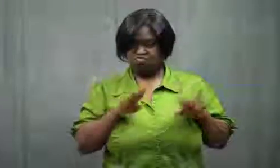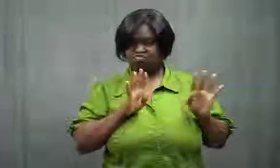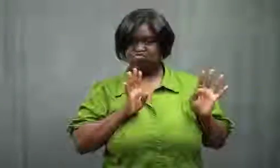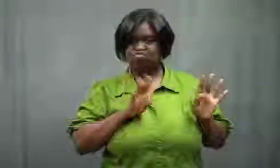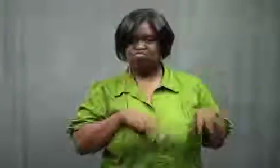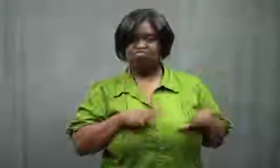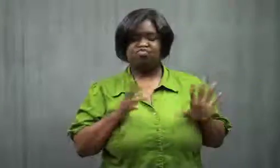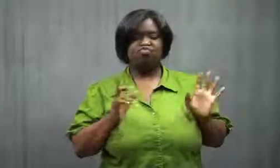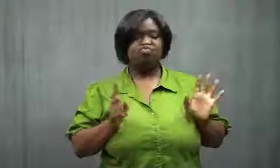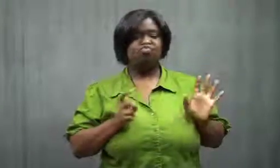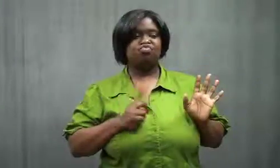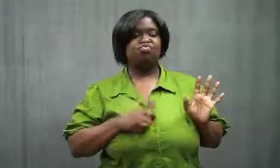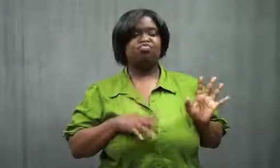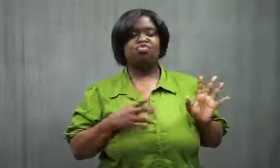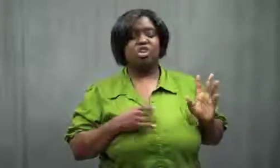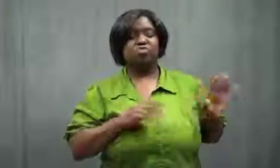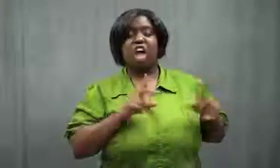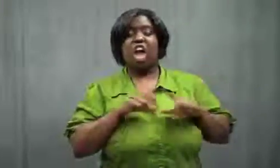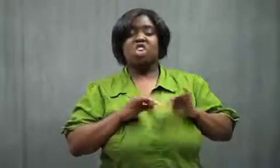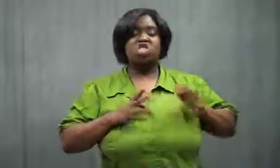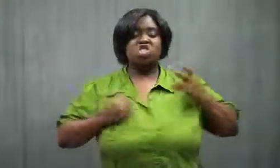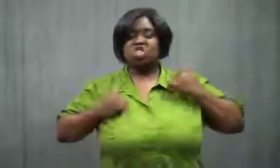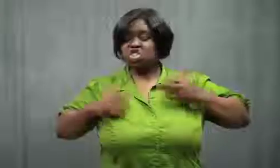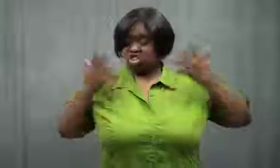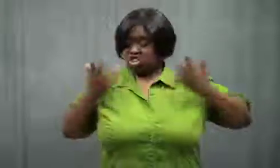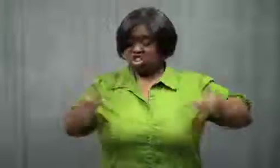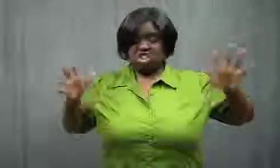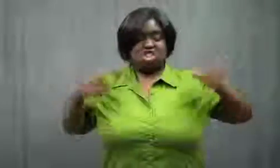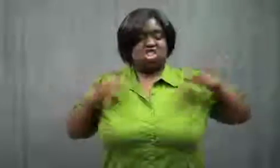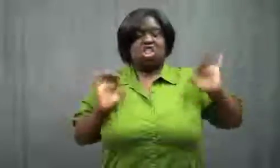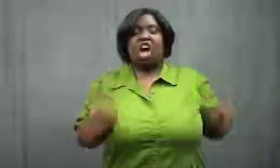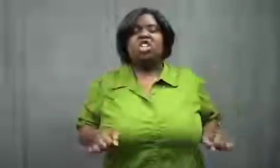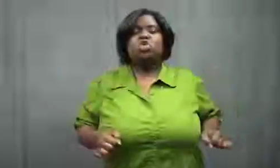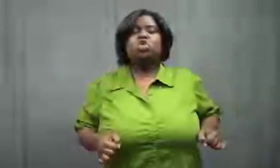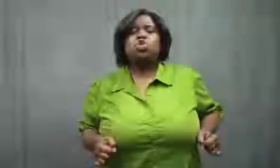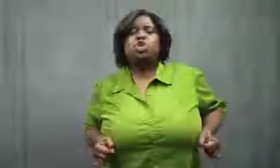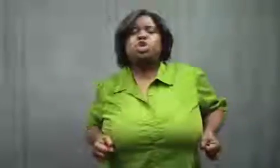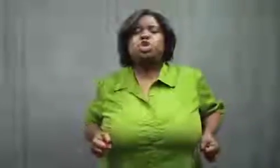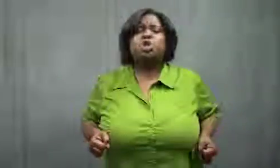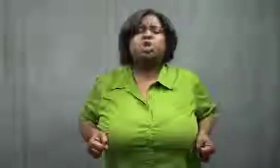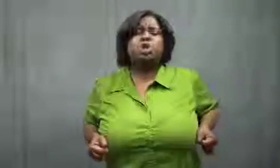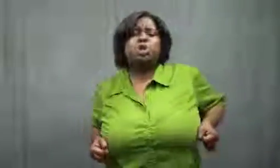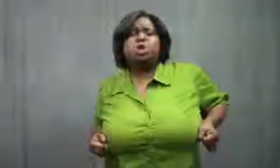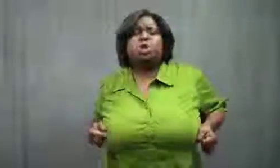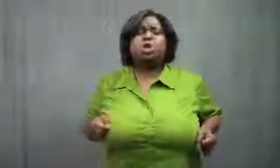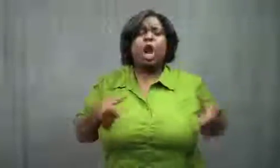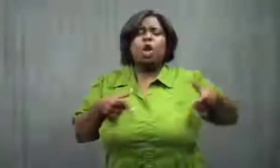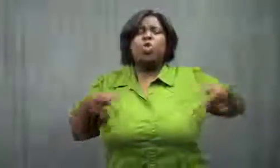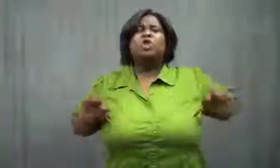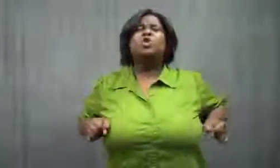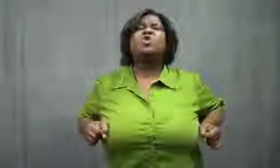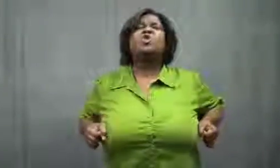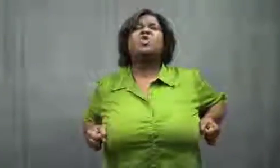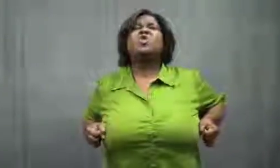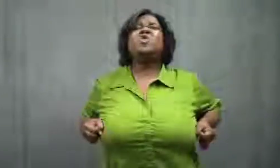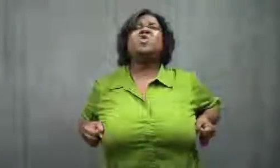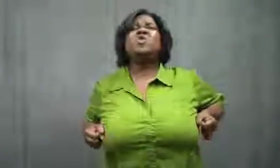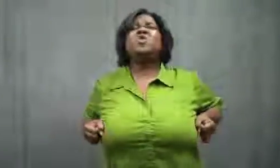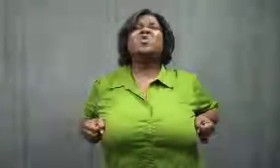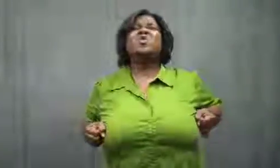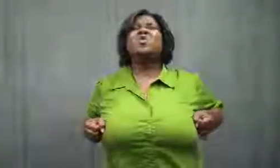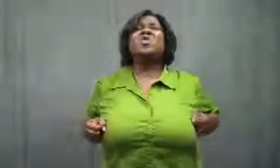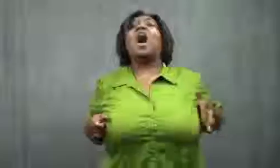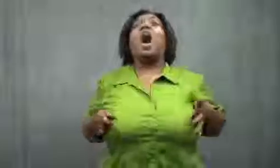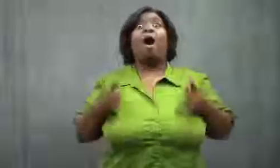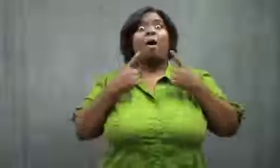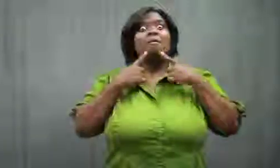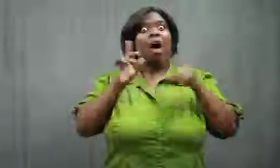I took them all and after I bathed,